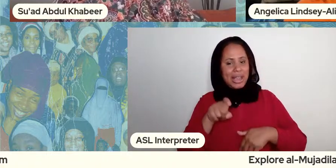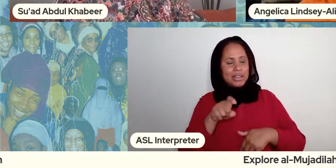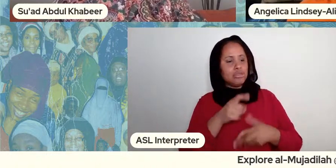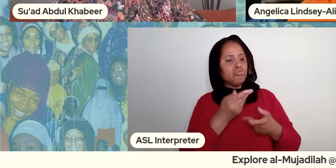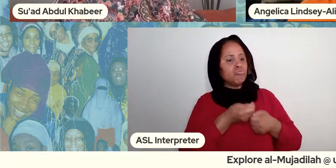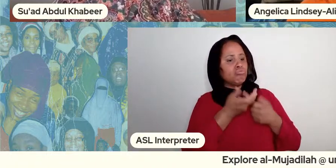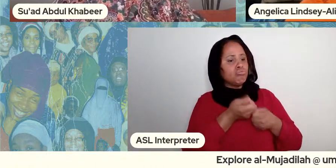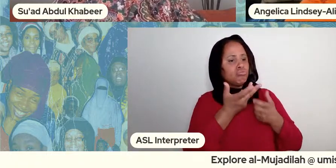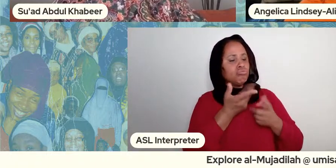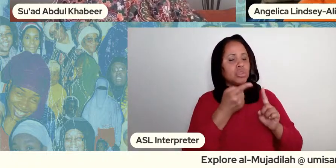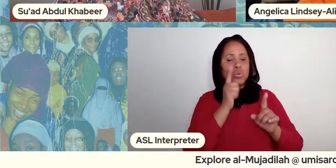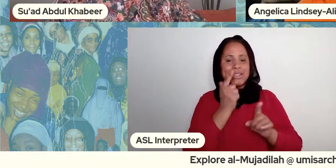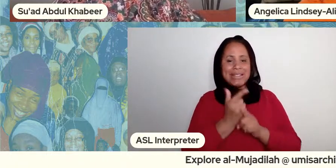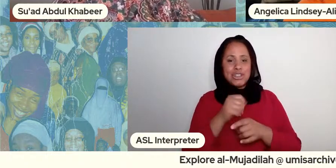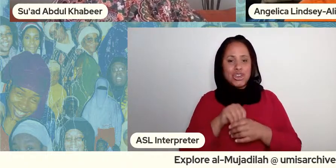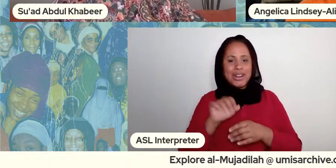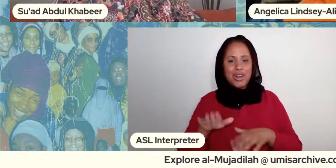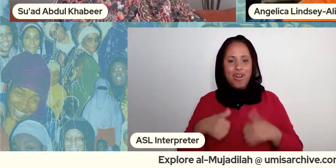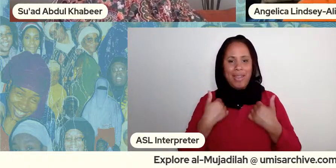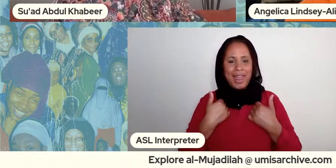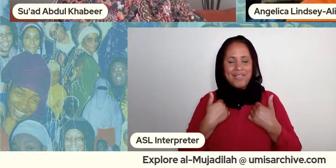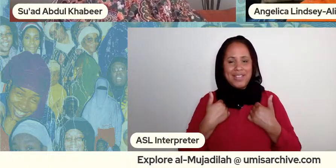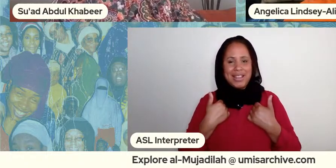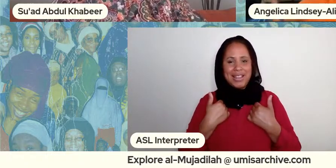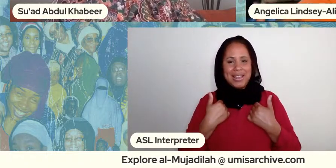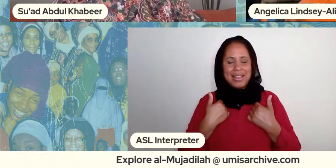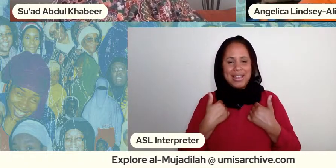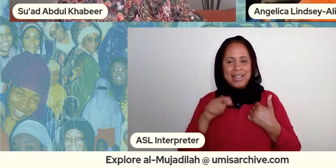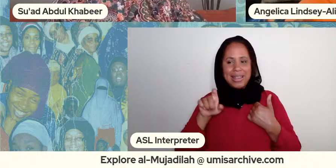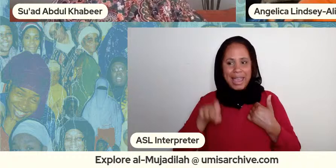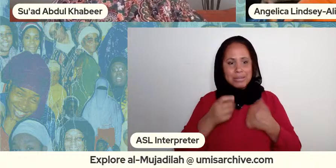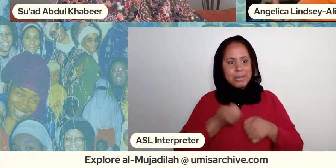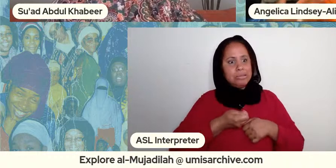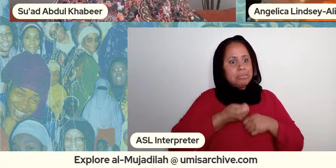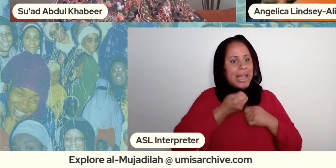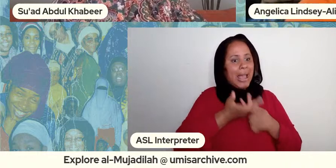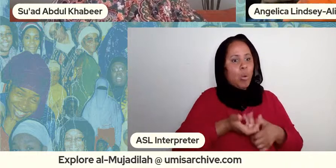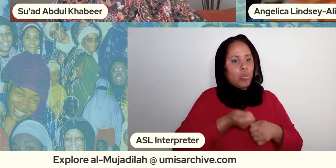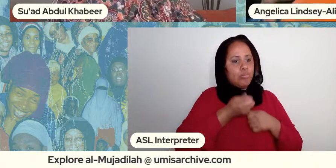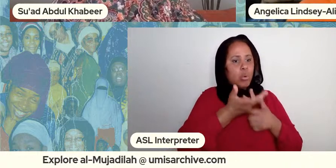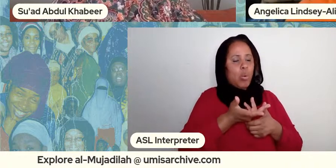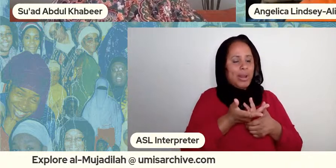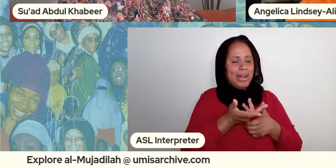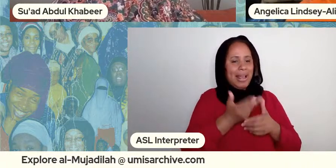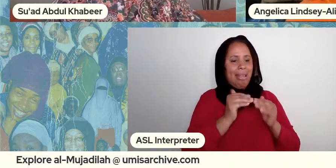sister or someone that means there had to be an outpouring of like a level of vulnerability you